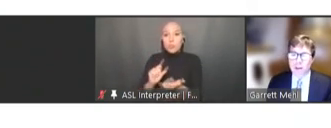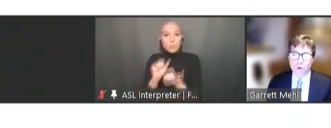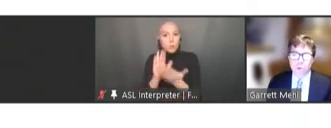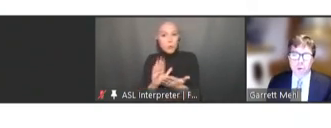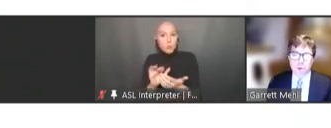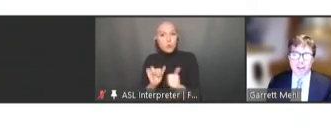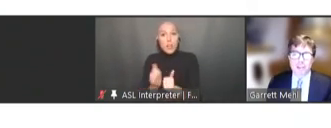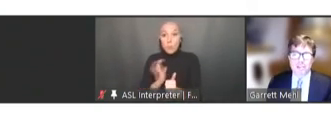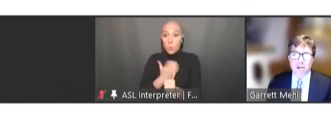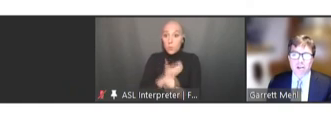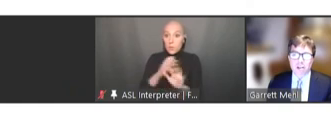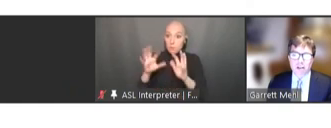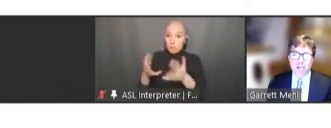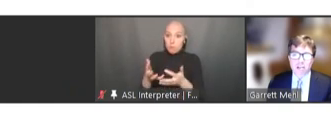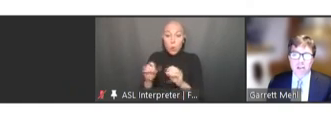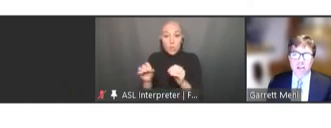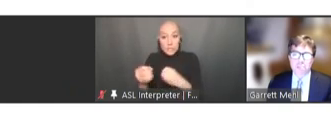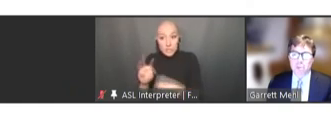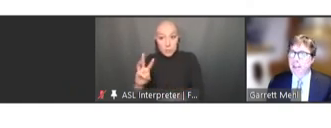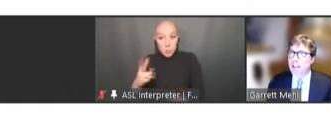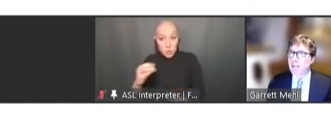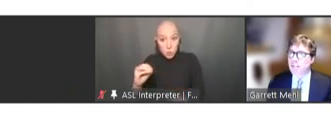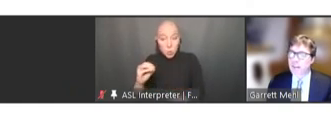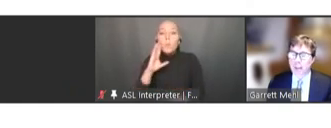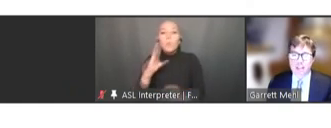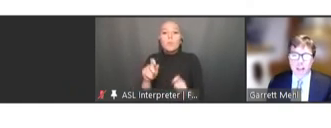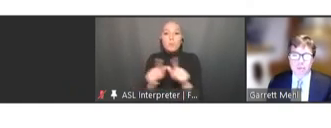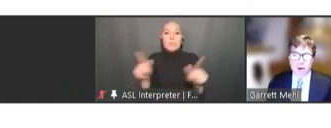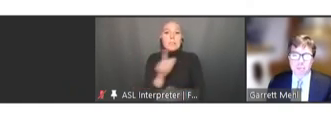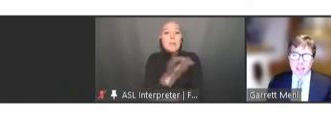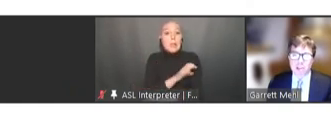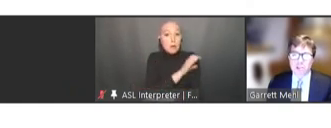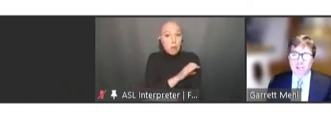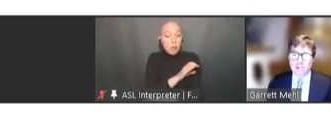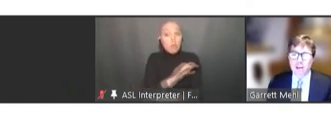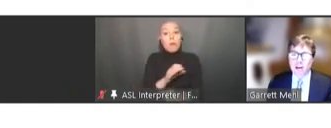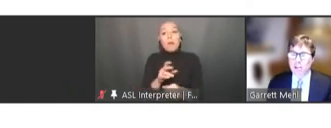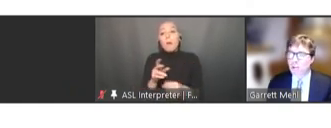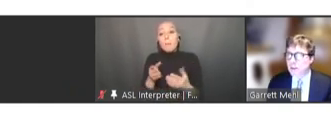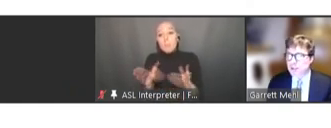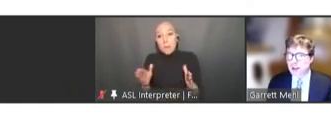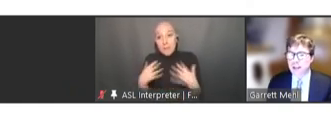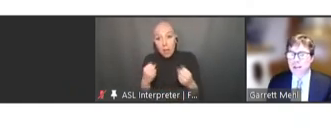will be releasing our clinical public health and data recommendations alongside